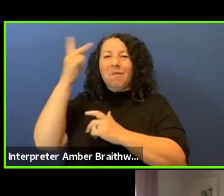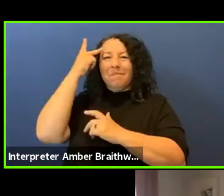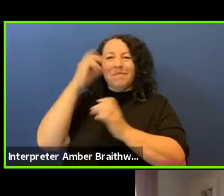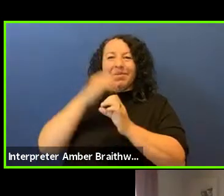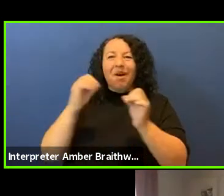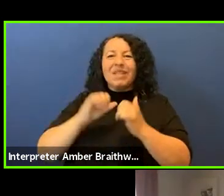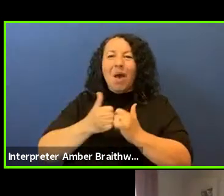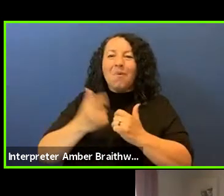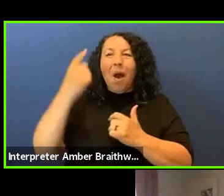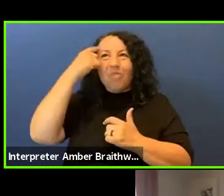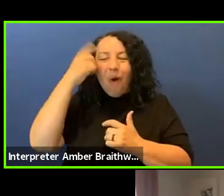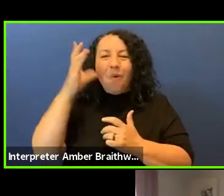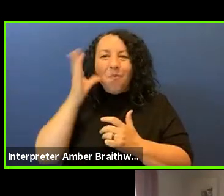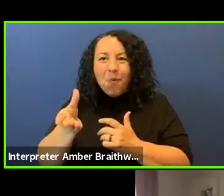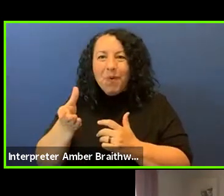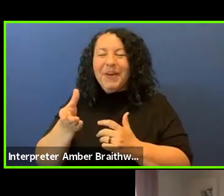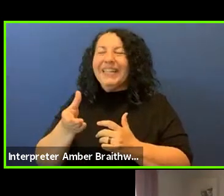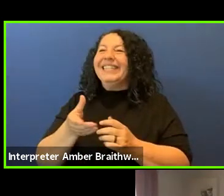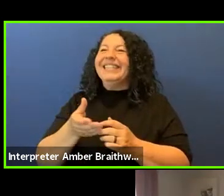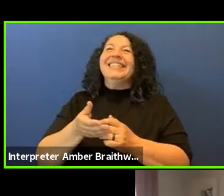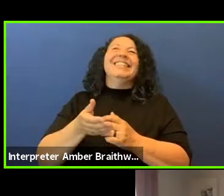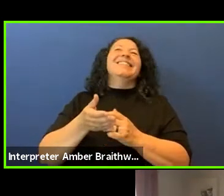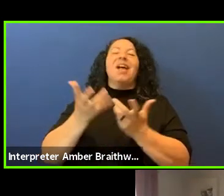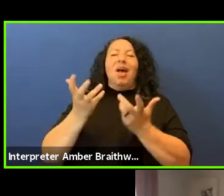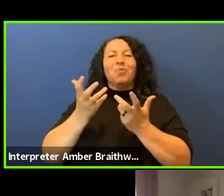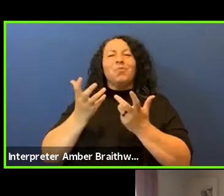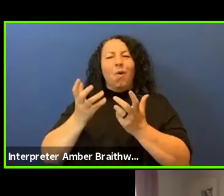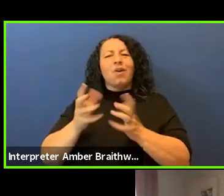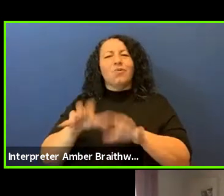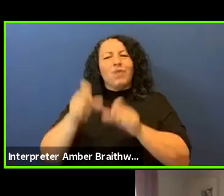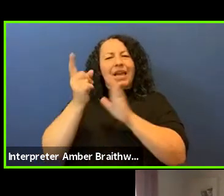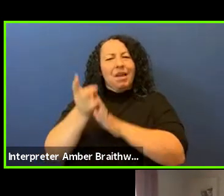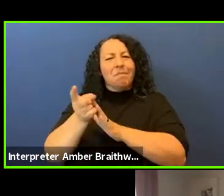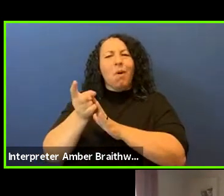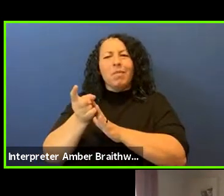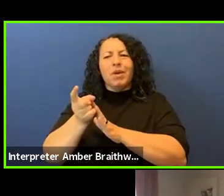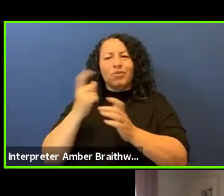And I just want to take a minute to acknowledge that both Jodi and Suzan are